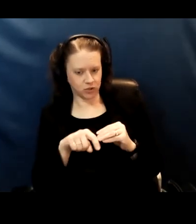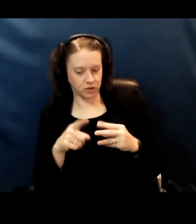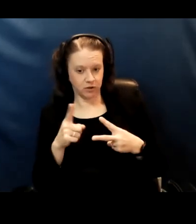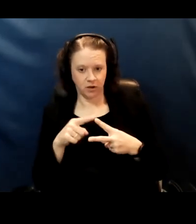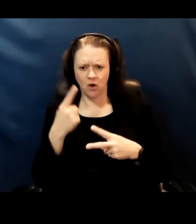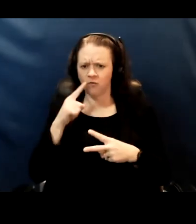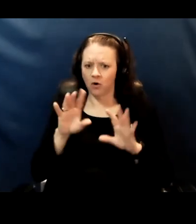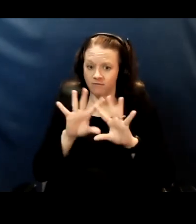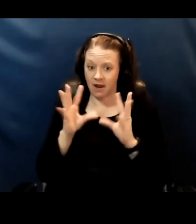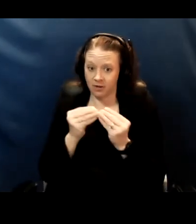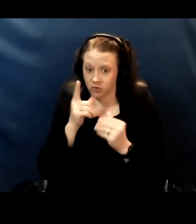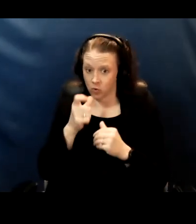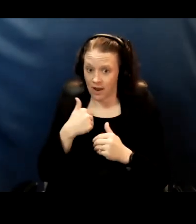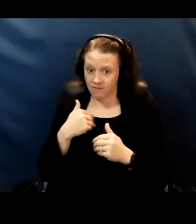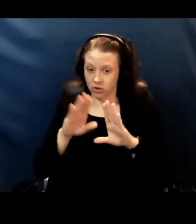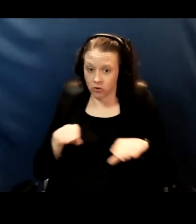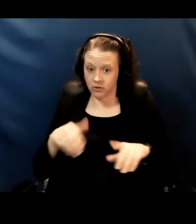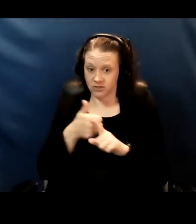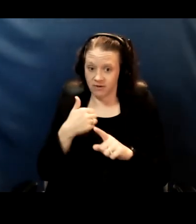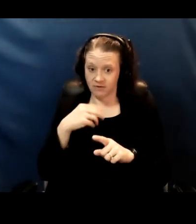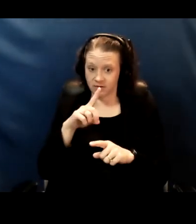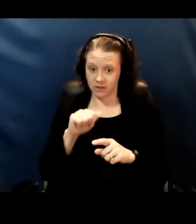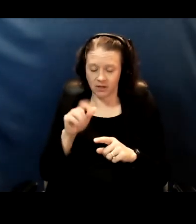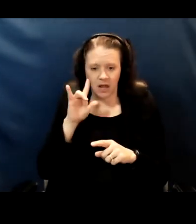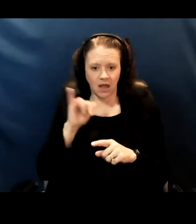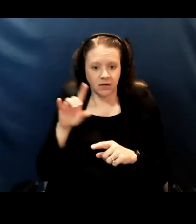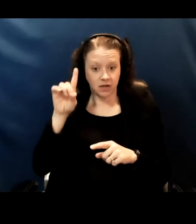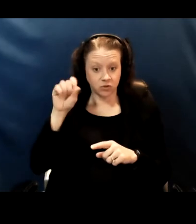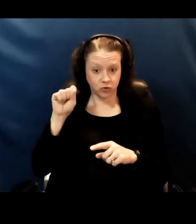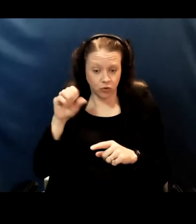who do have disabilities like down syndrome, arthritis,